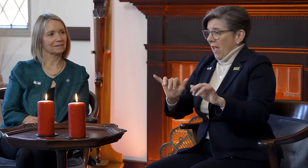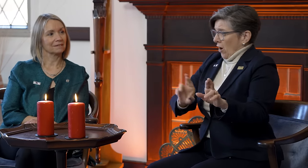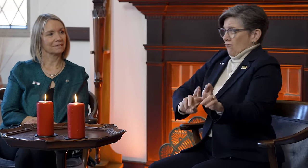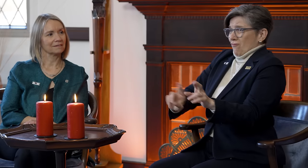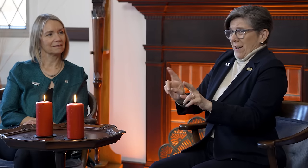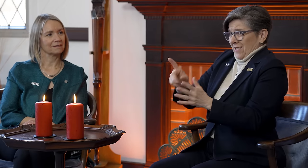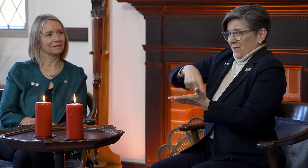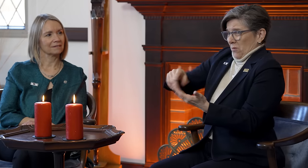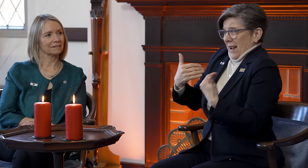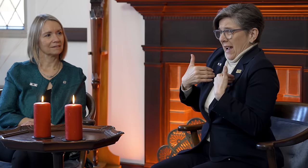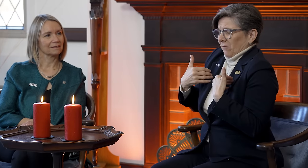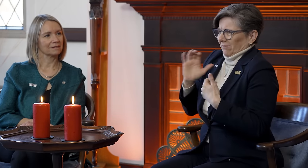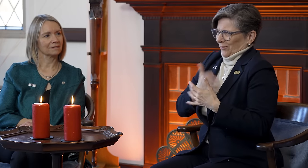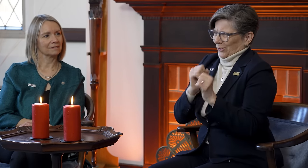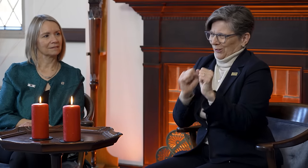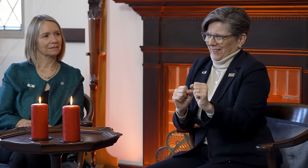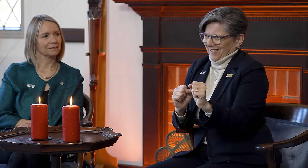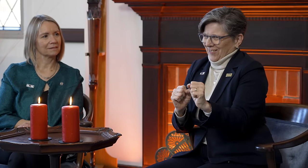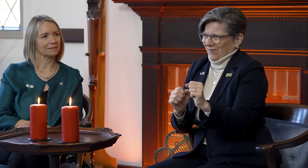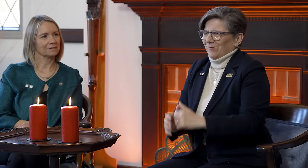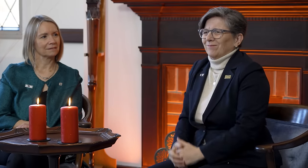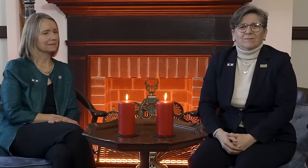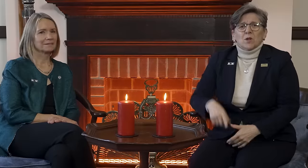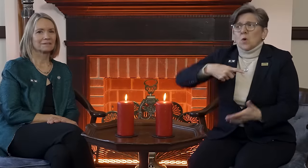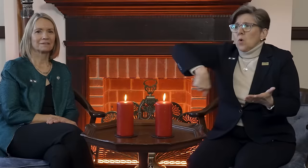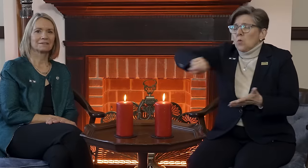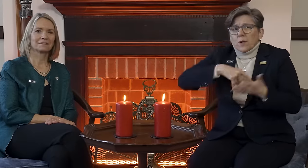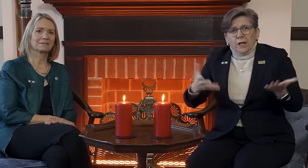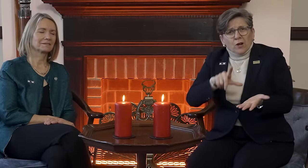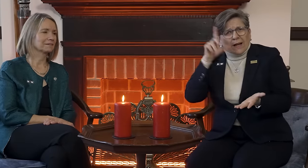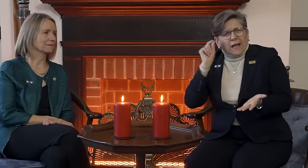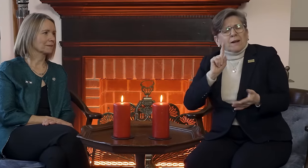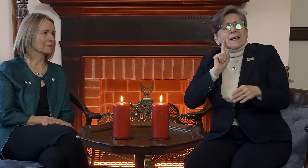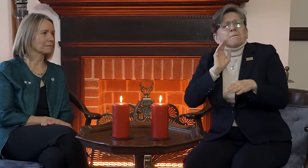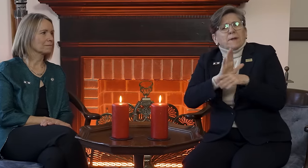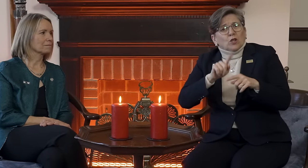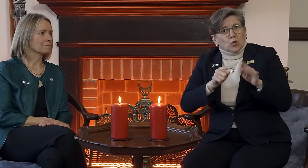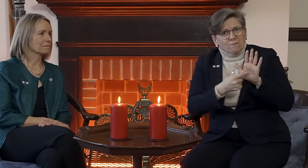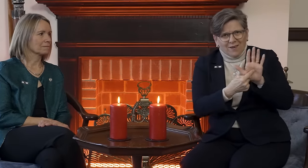That is our strength. At Gallaudet, we are committed to being a model